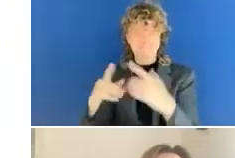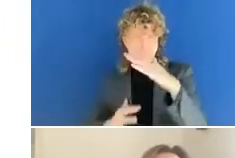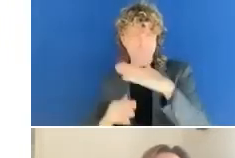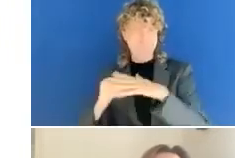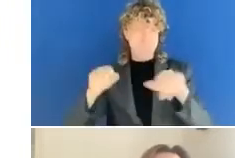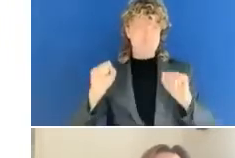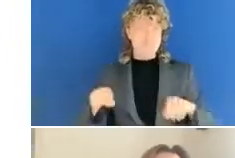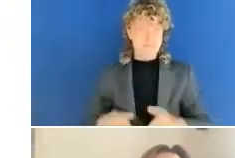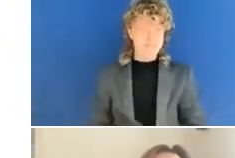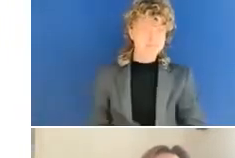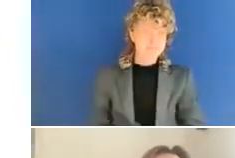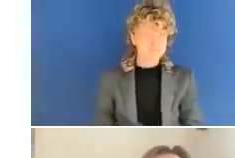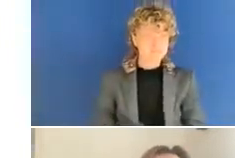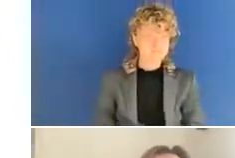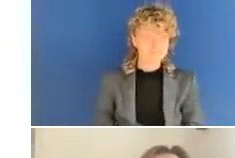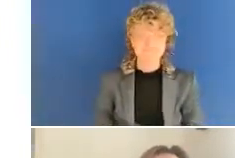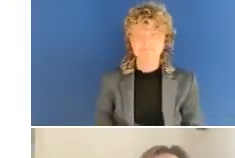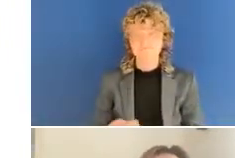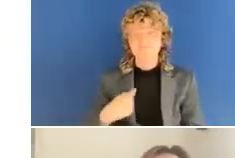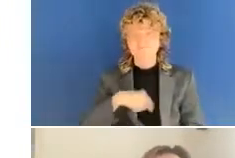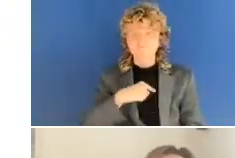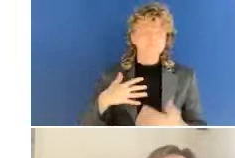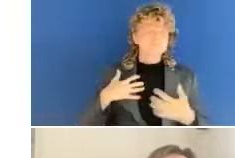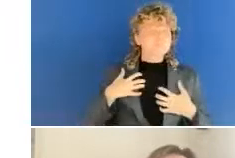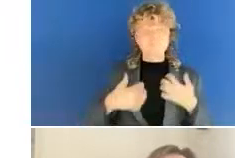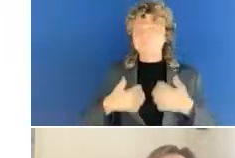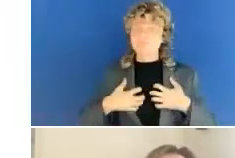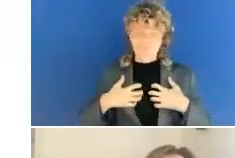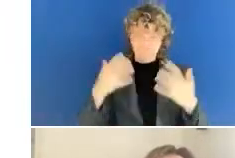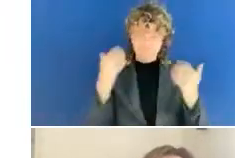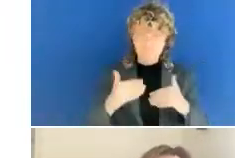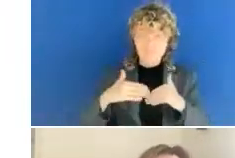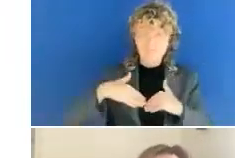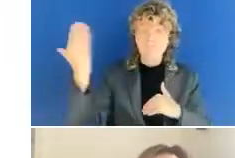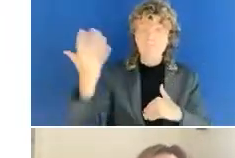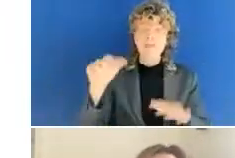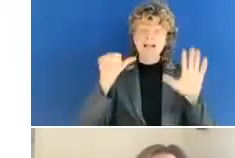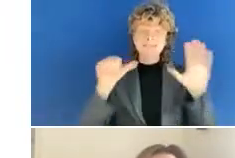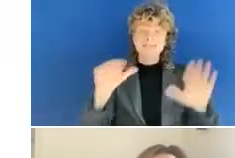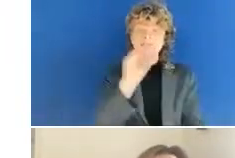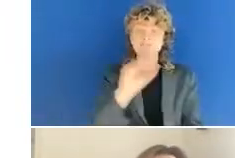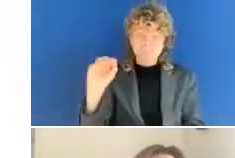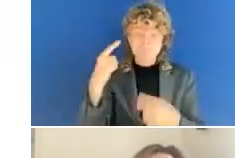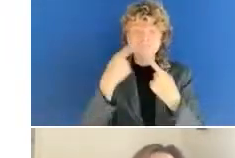So we are excited to see more than 600 registered participants from more than 60 countries who